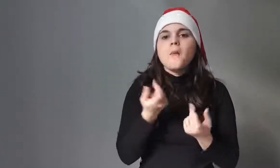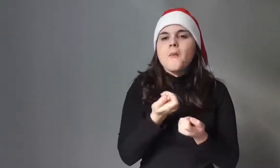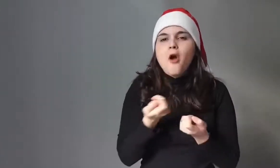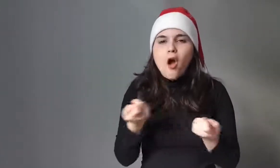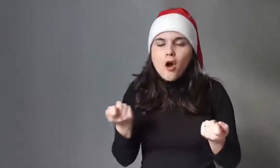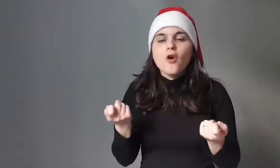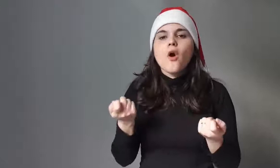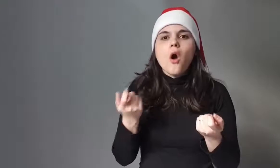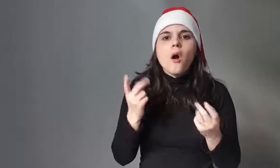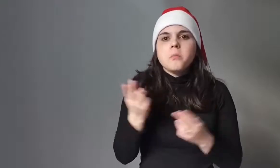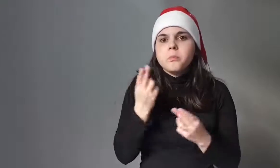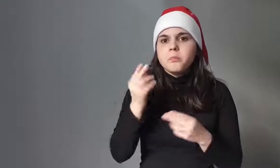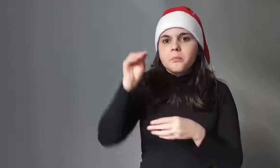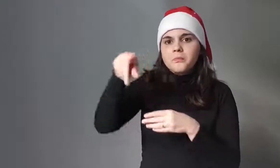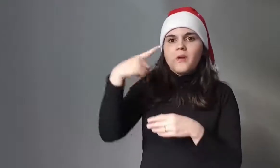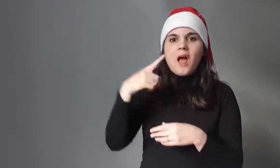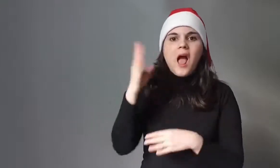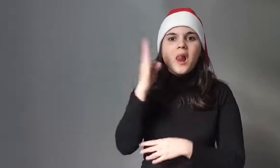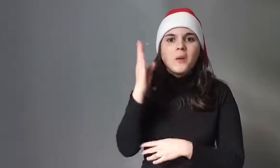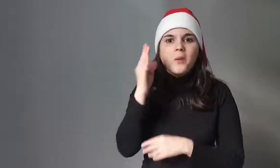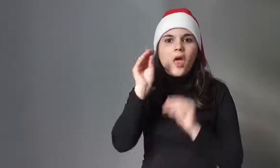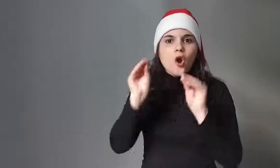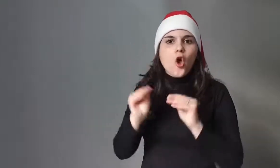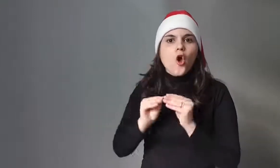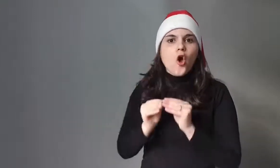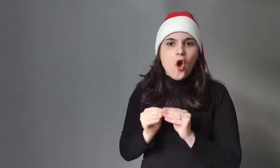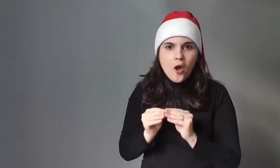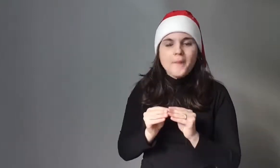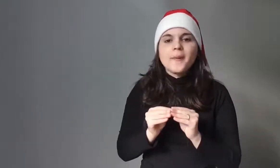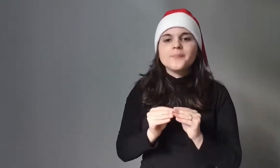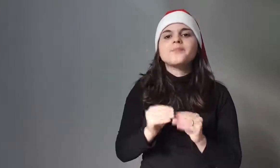There were few and it was not possible to decorate the trees,